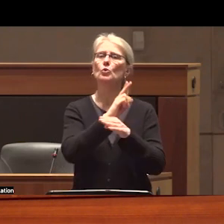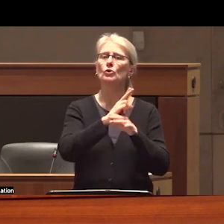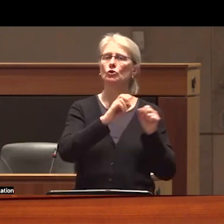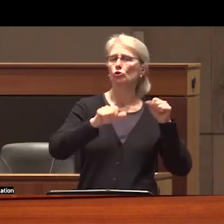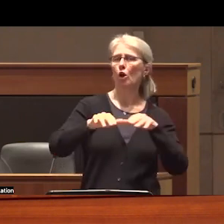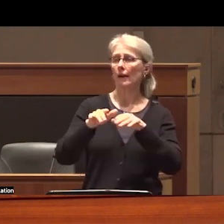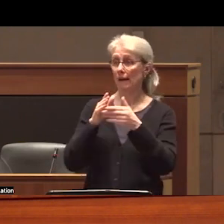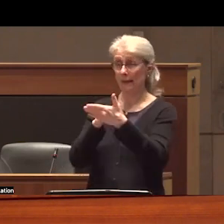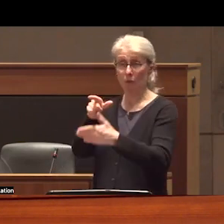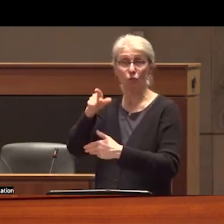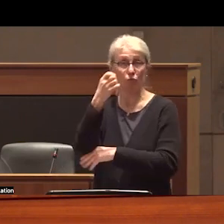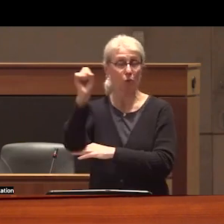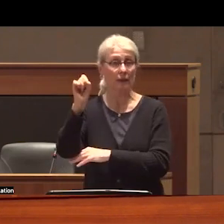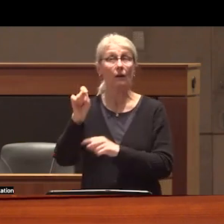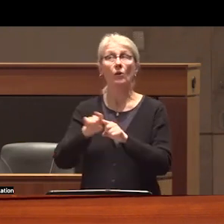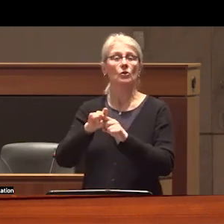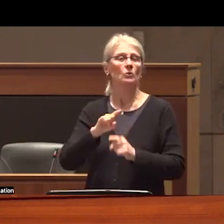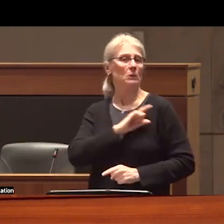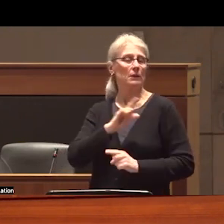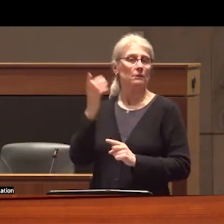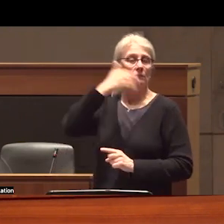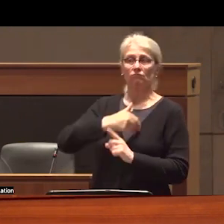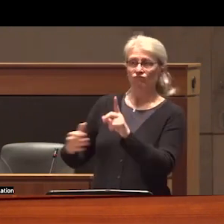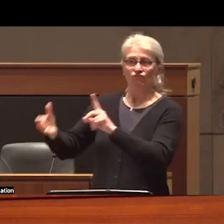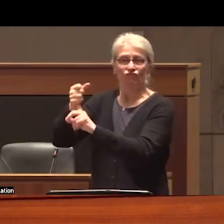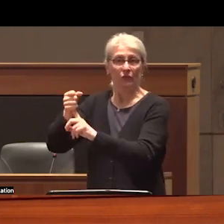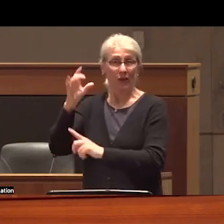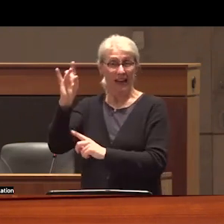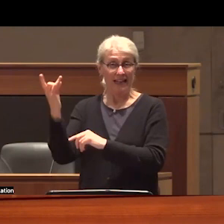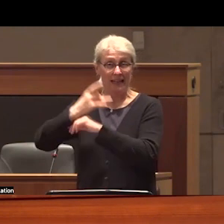was detained by undercover police for 8 days after a complaint was filed by blackfire's